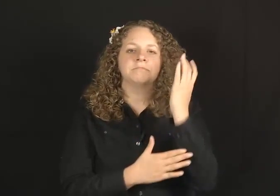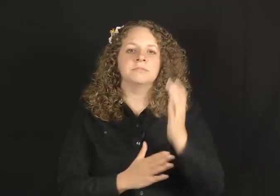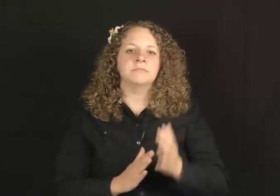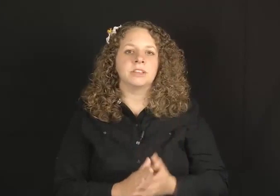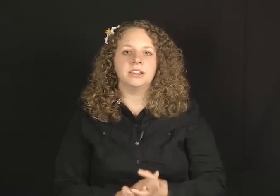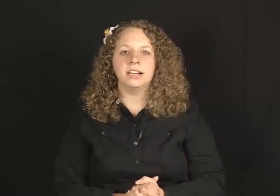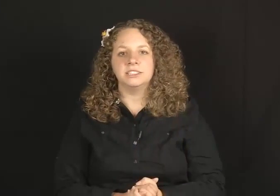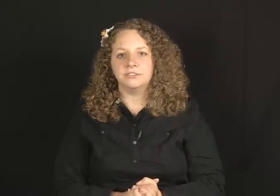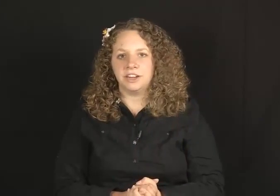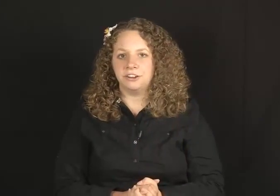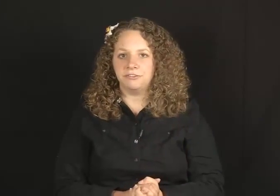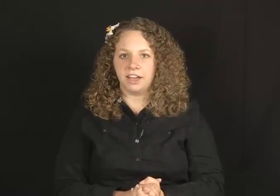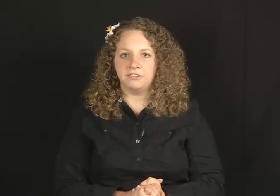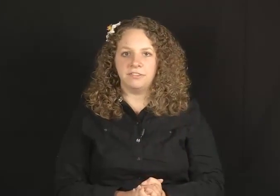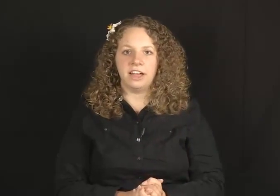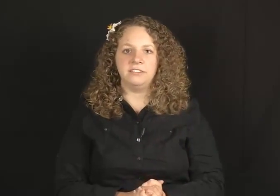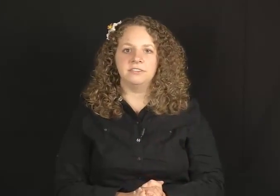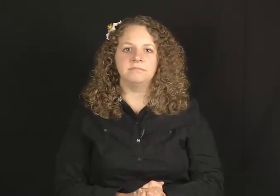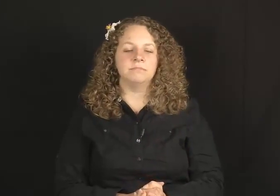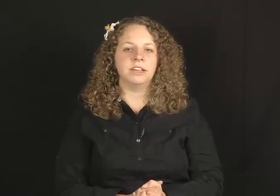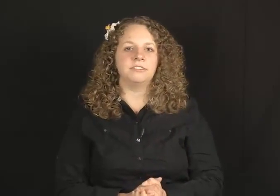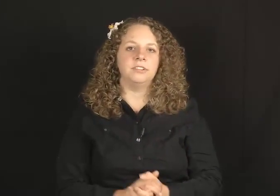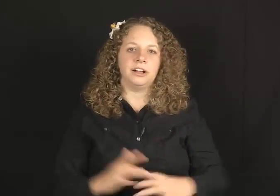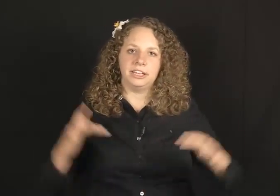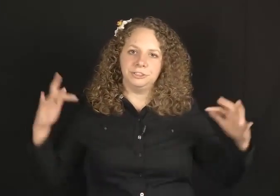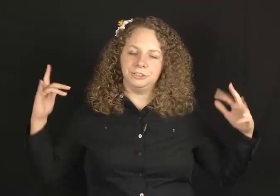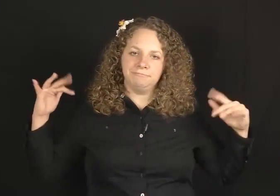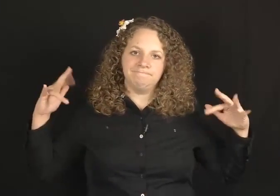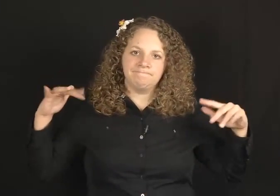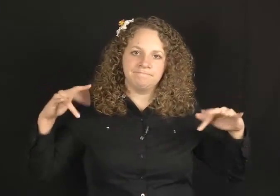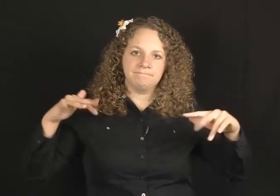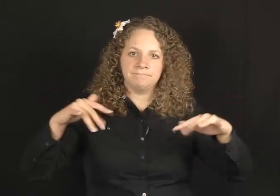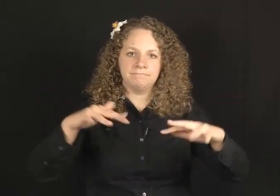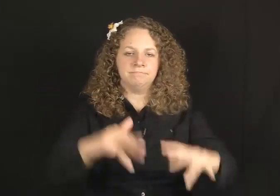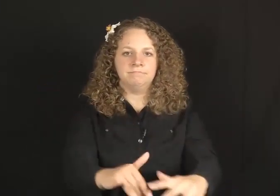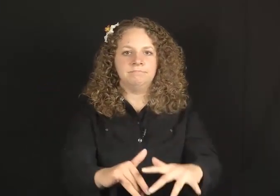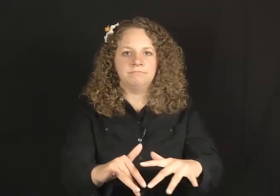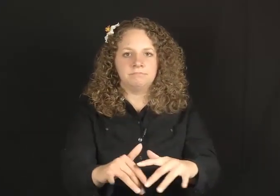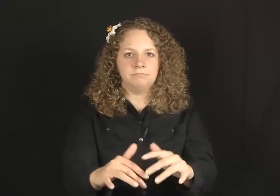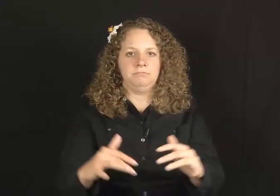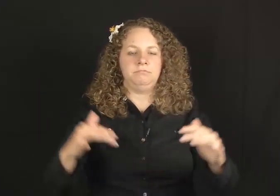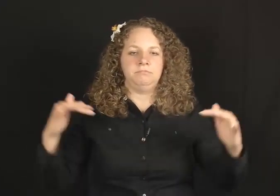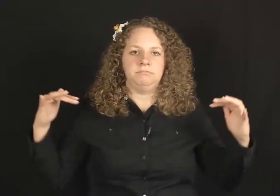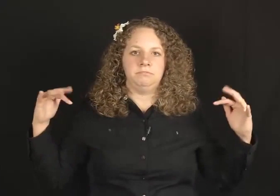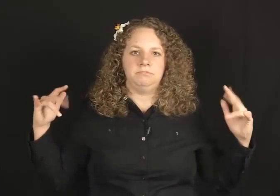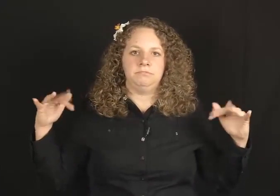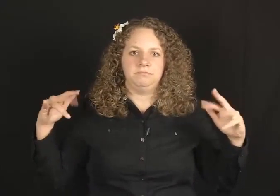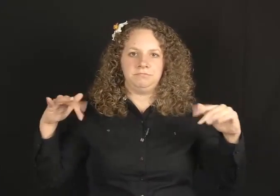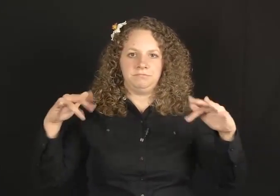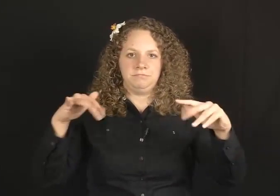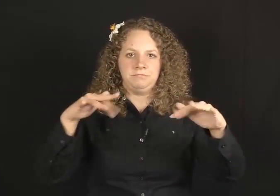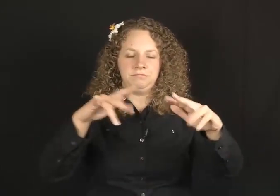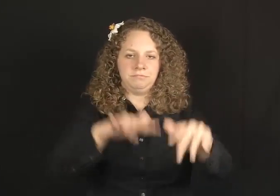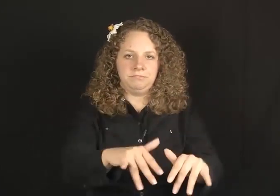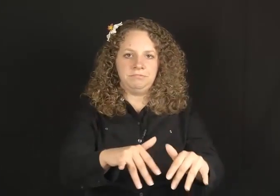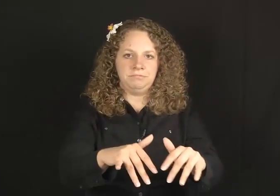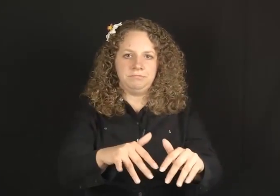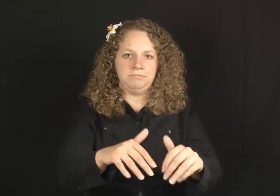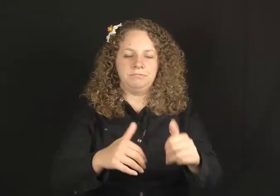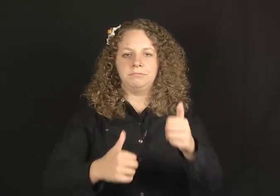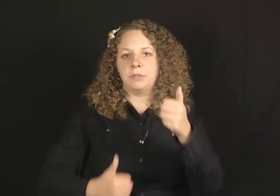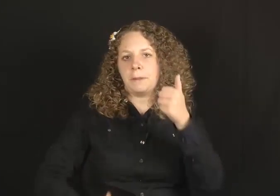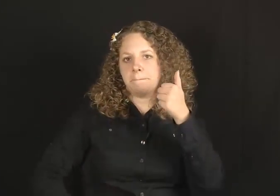FLOCK TO.